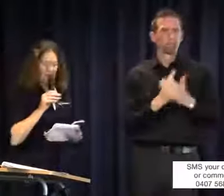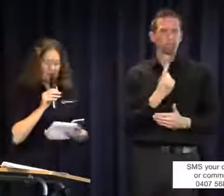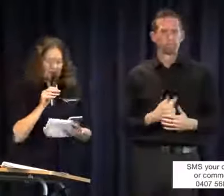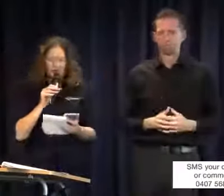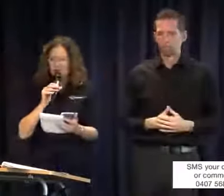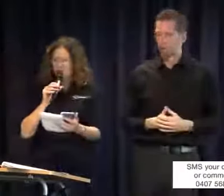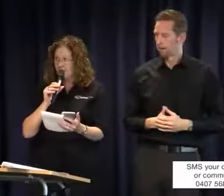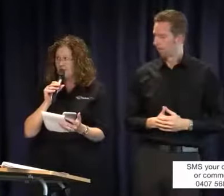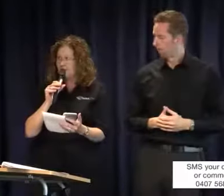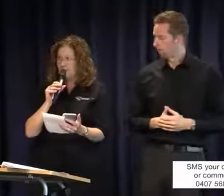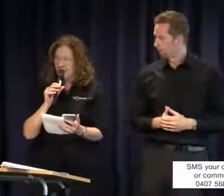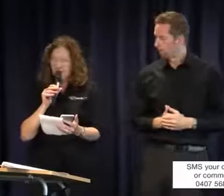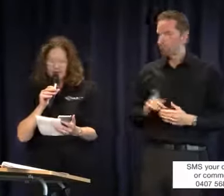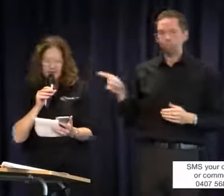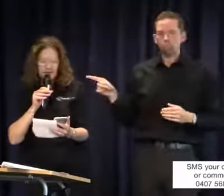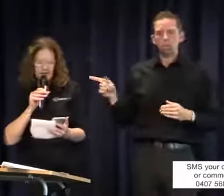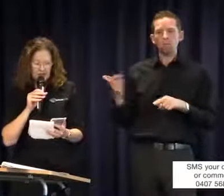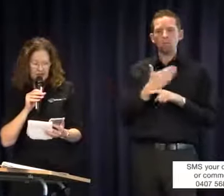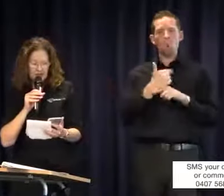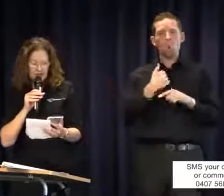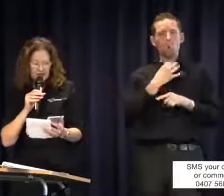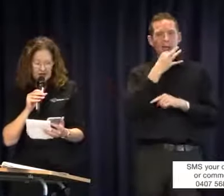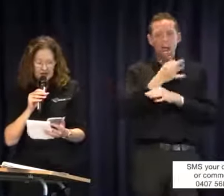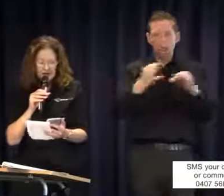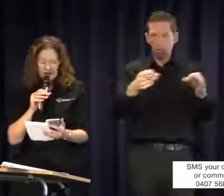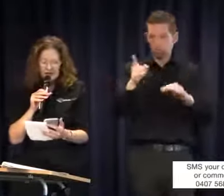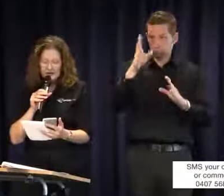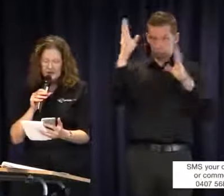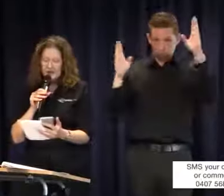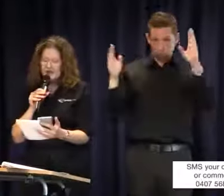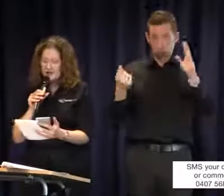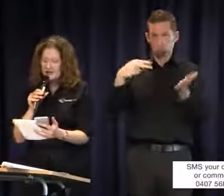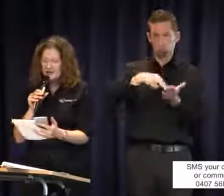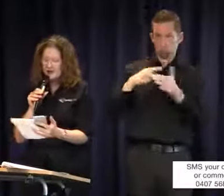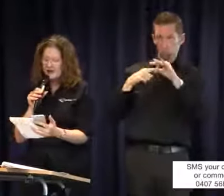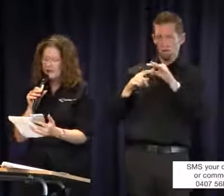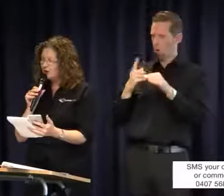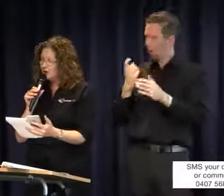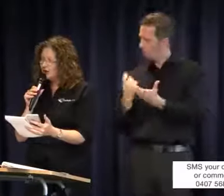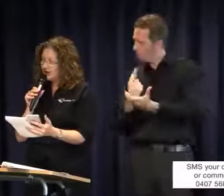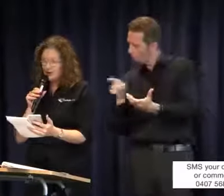The next question before we go to the floor in the room here today is: is having a nonNAATI